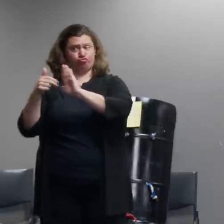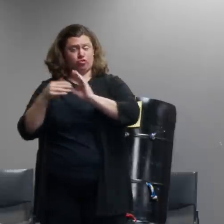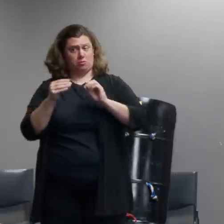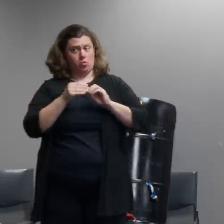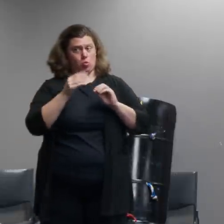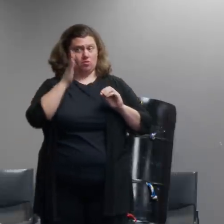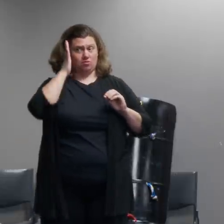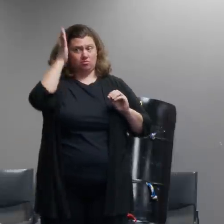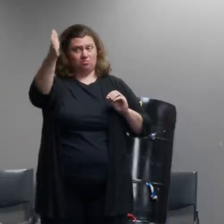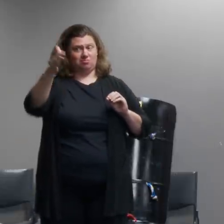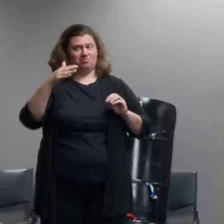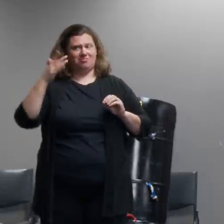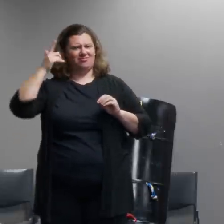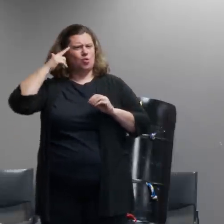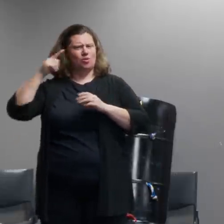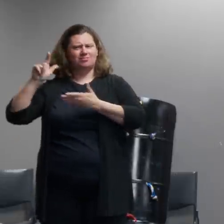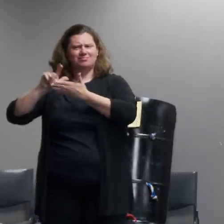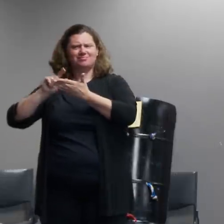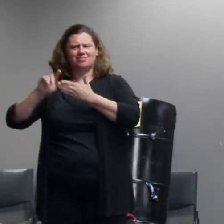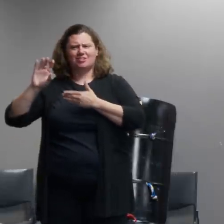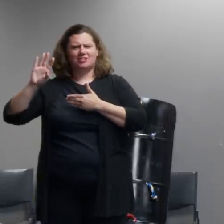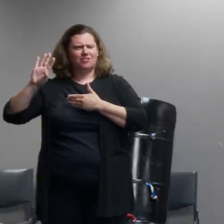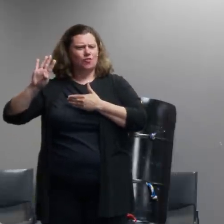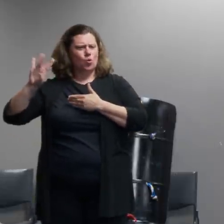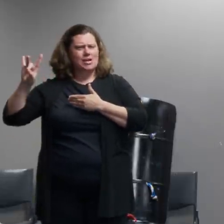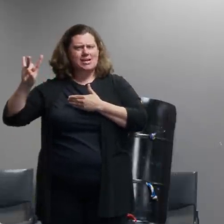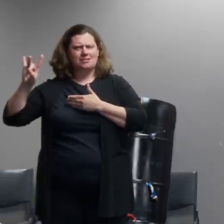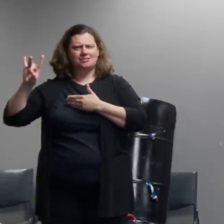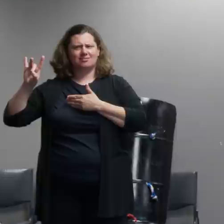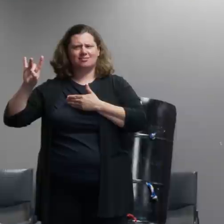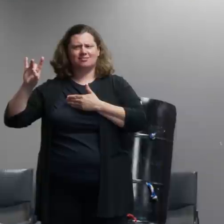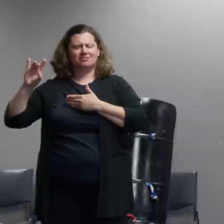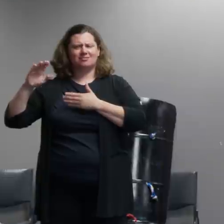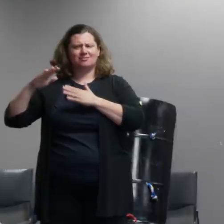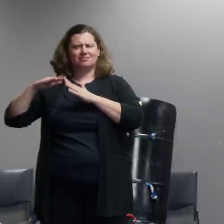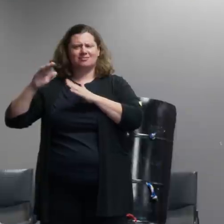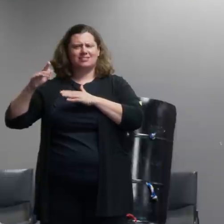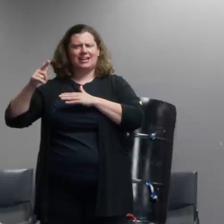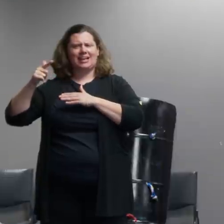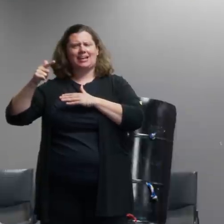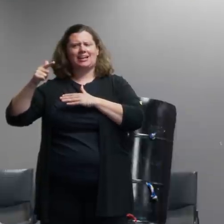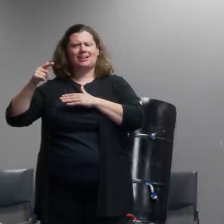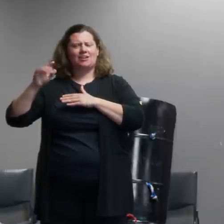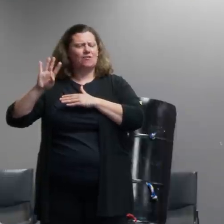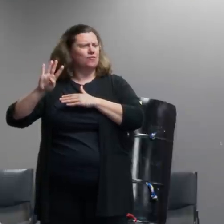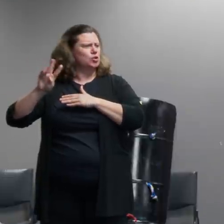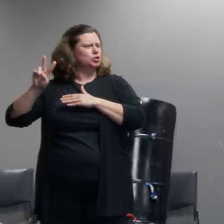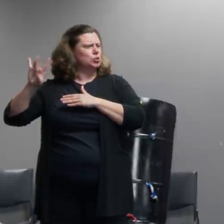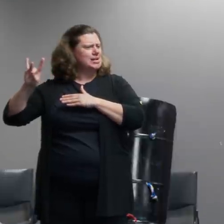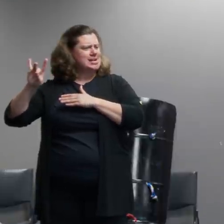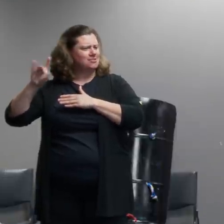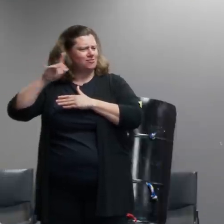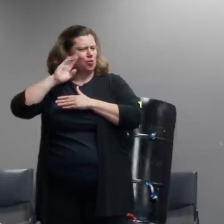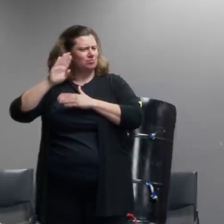which prohibits tear deaths except in situations of riots no uh because we don't we're not going to